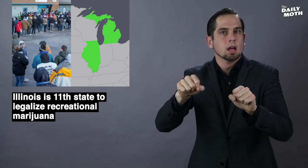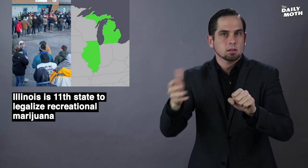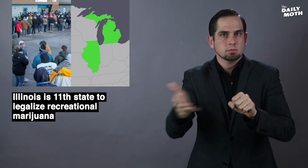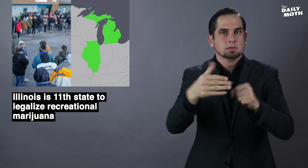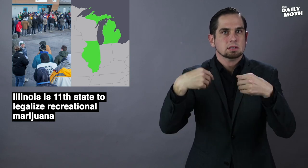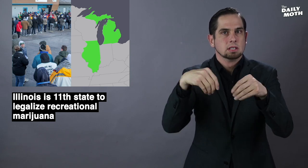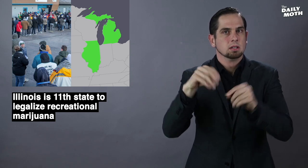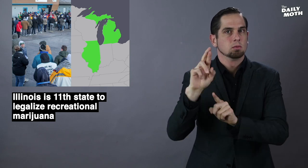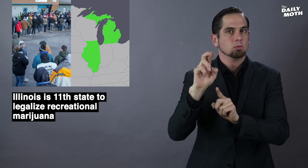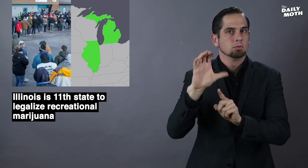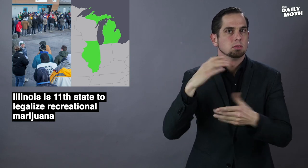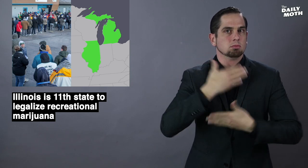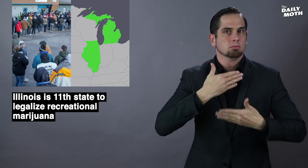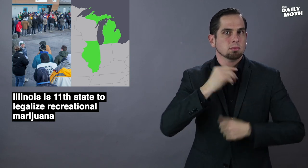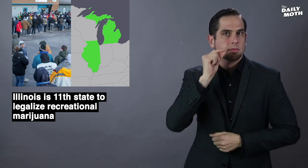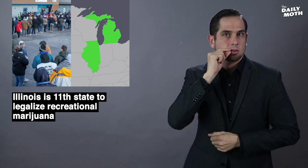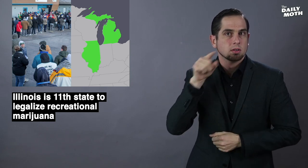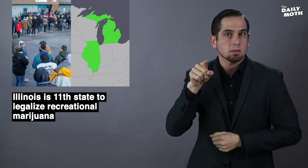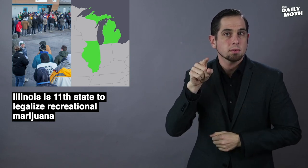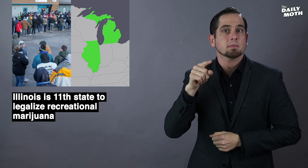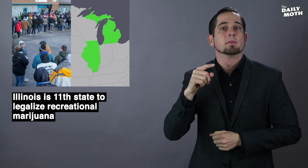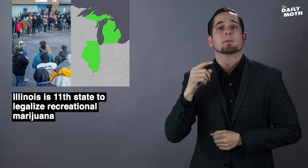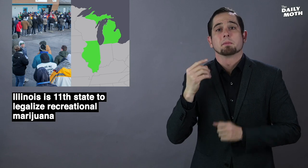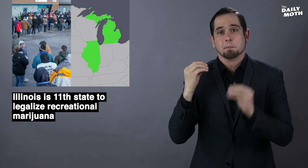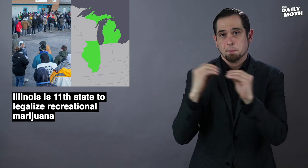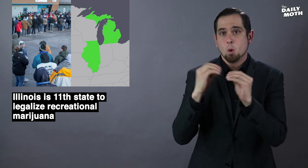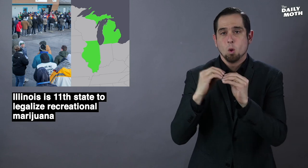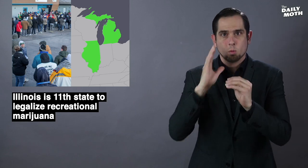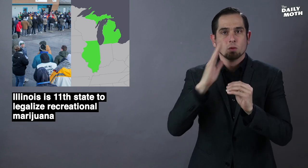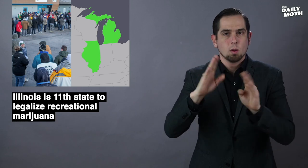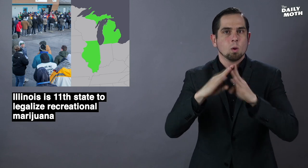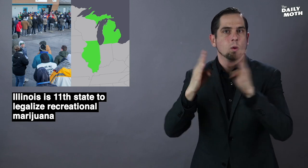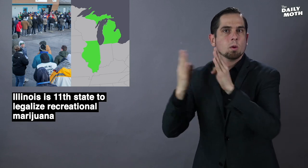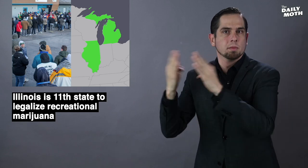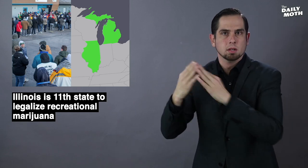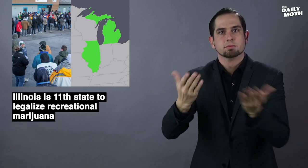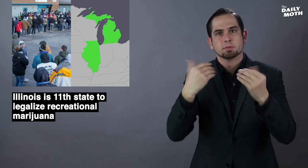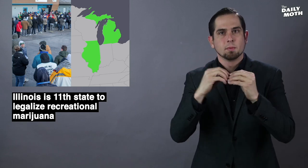sell recreational marijuana, with more stores set to